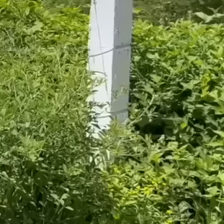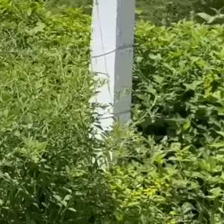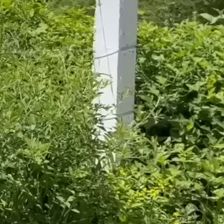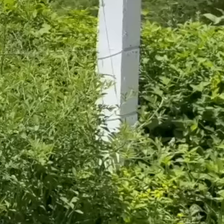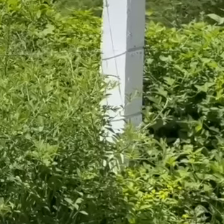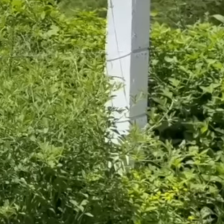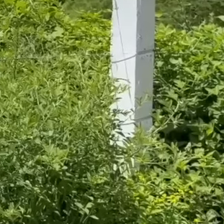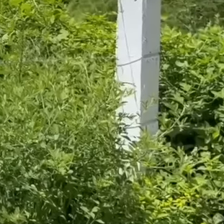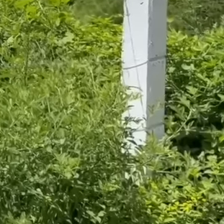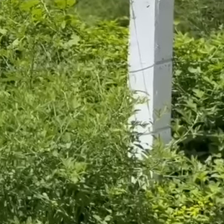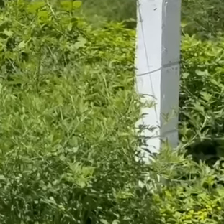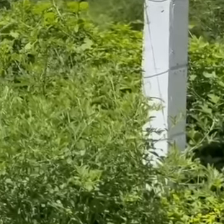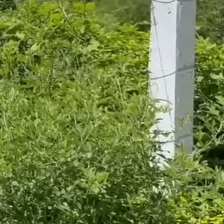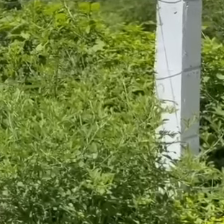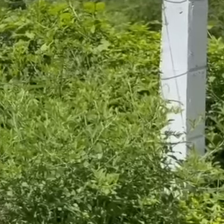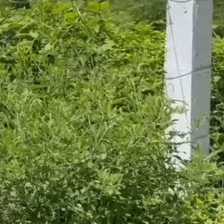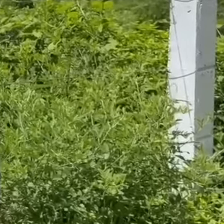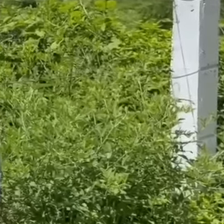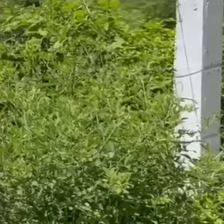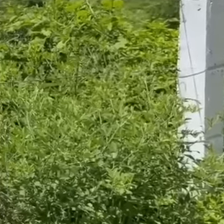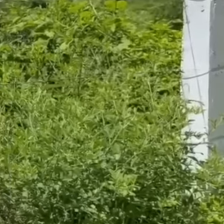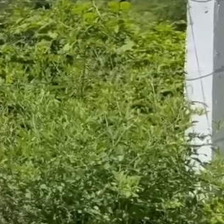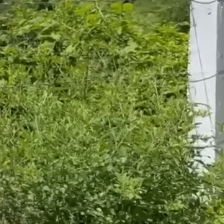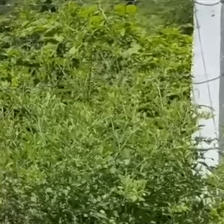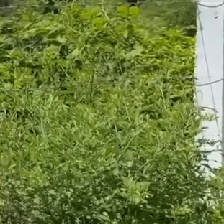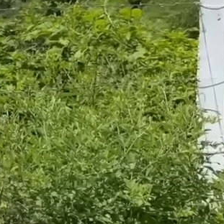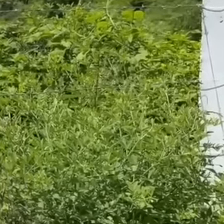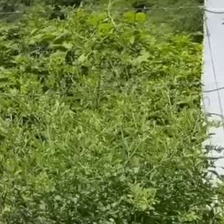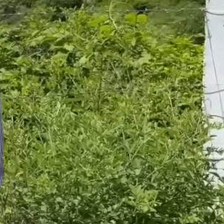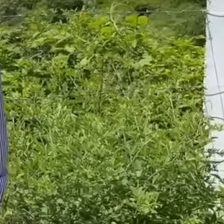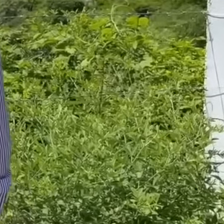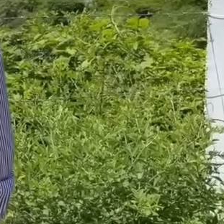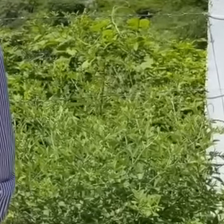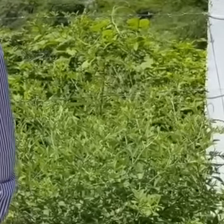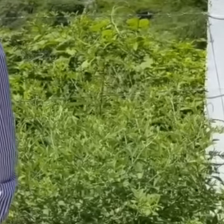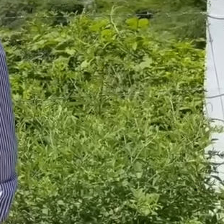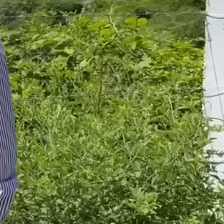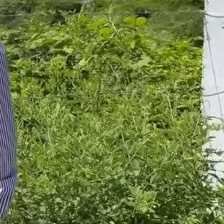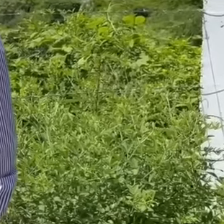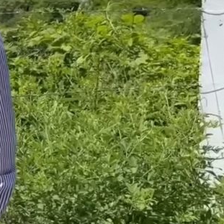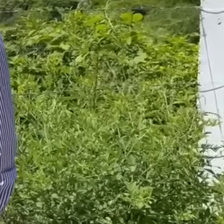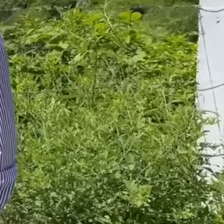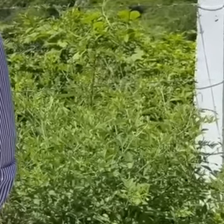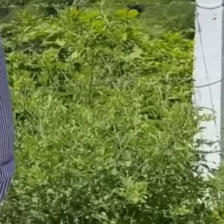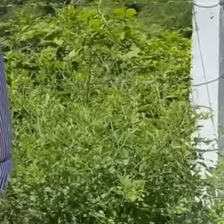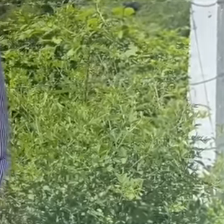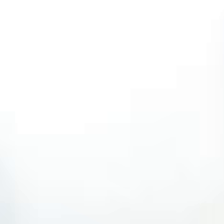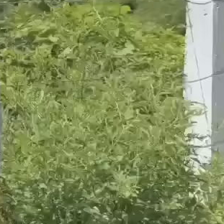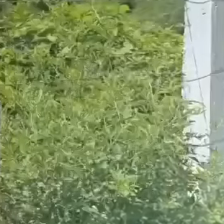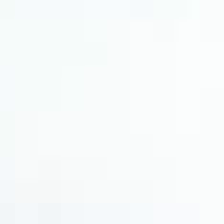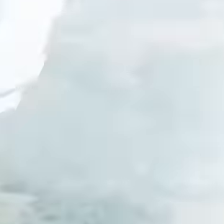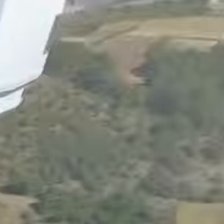In the year 2024, the former president of Mexico Andrés Manuel López Obrador bought